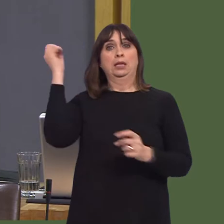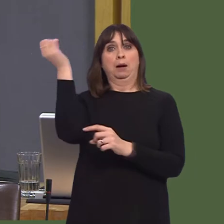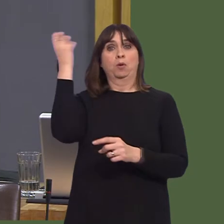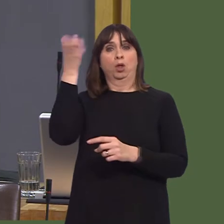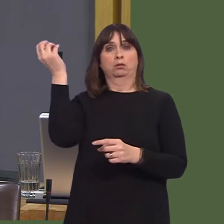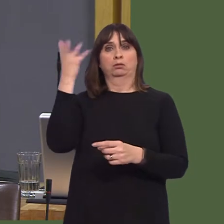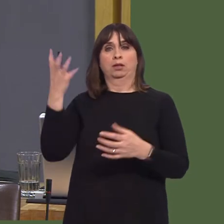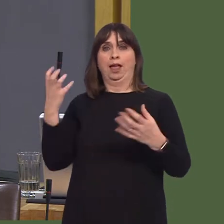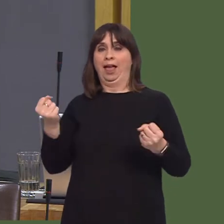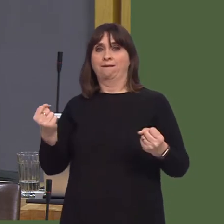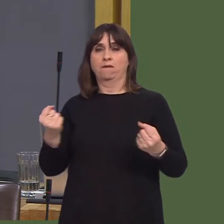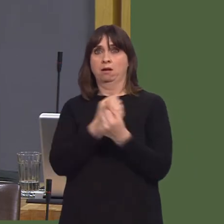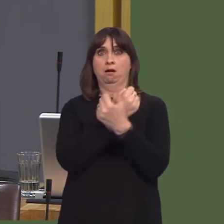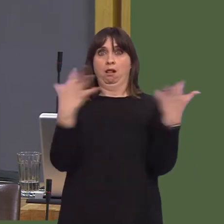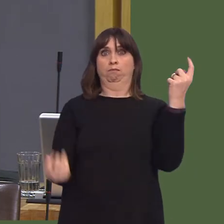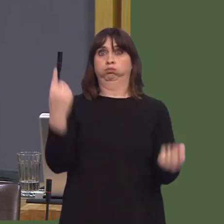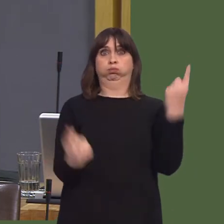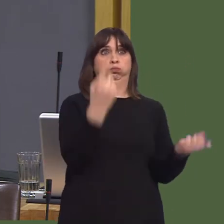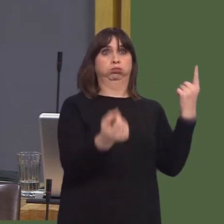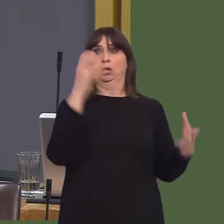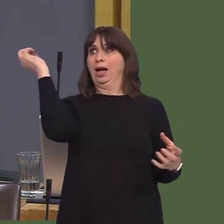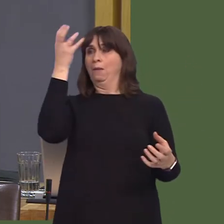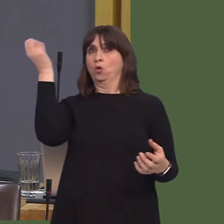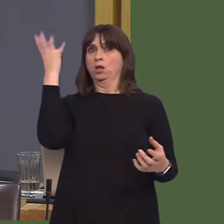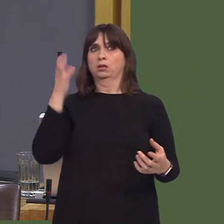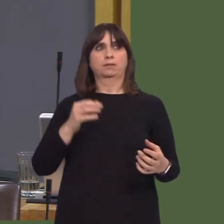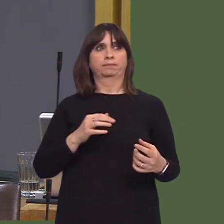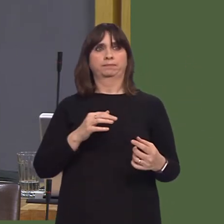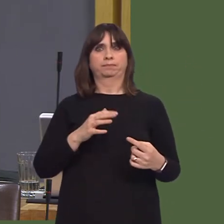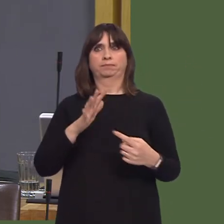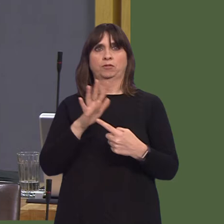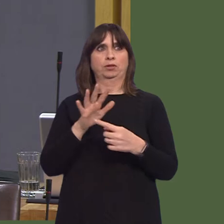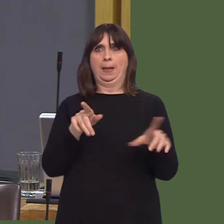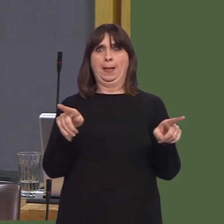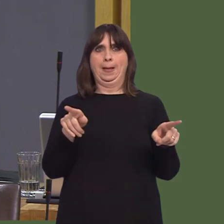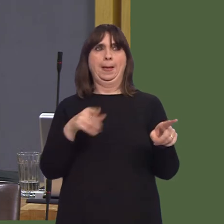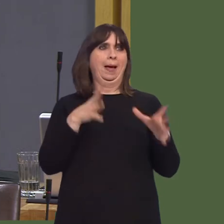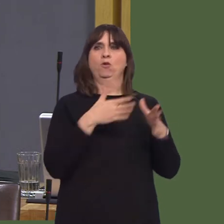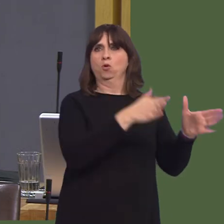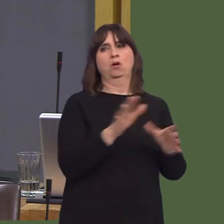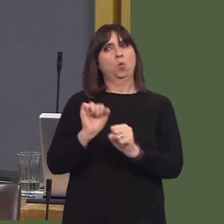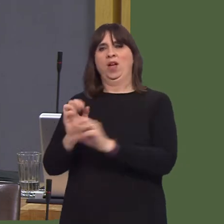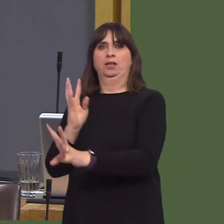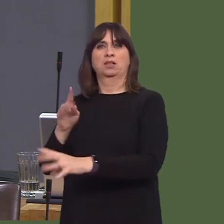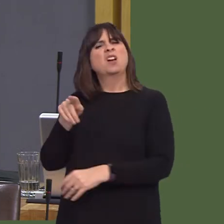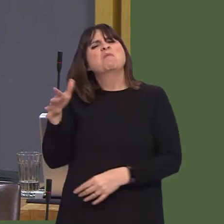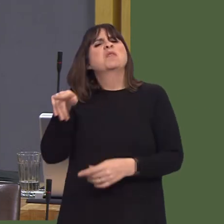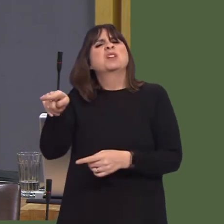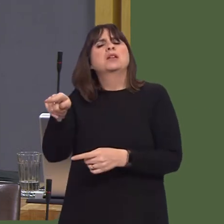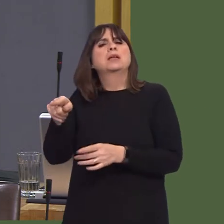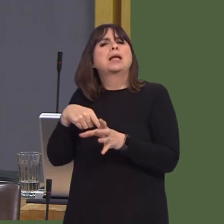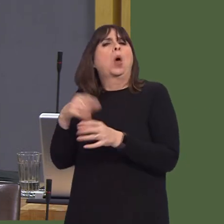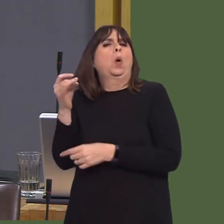of 0.7 per cent in the number of delays across Wales, compared to the October 2017 periodóand